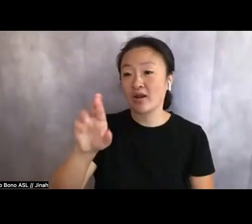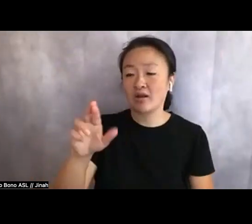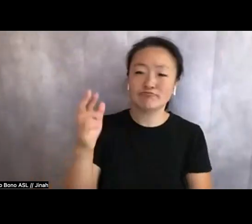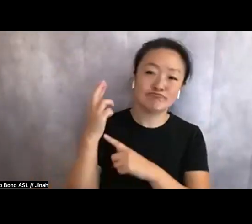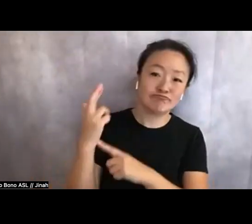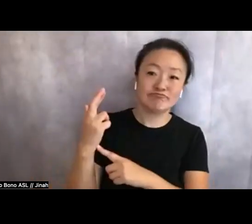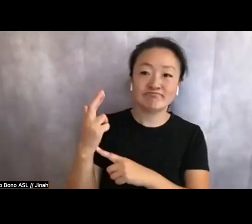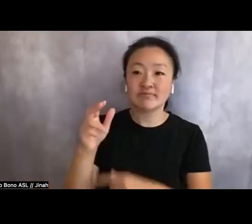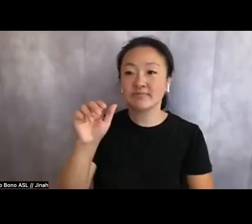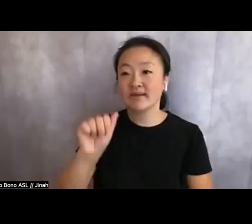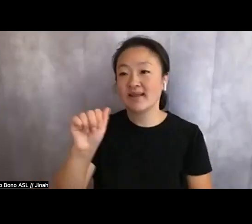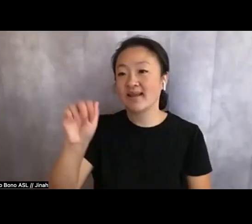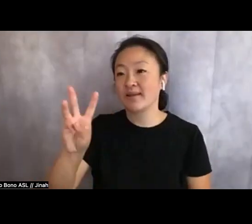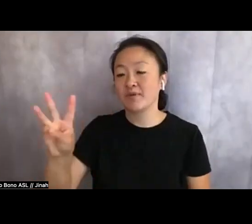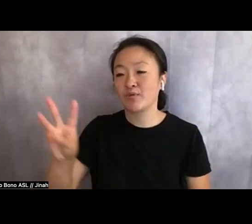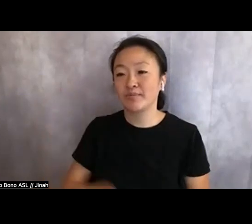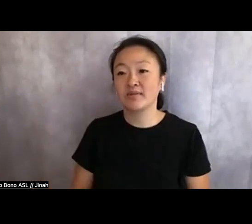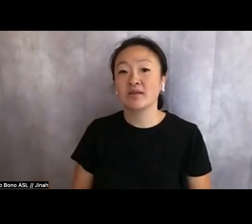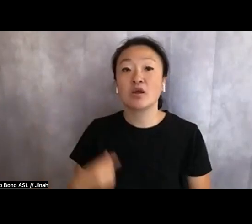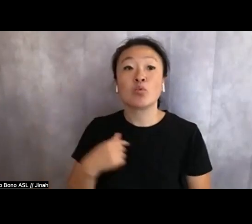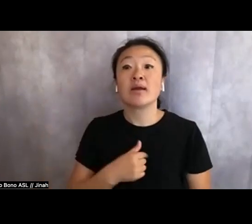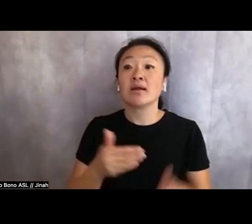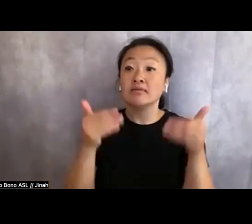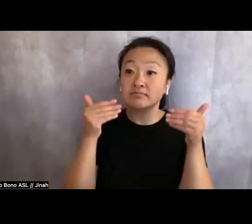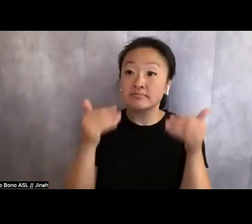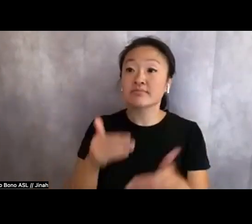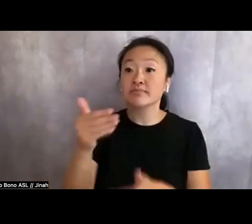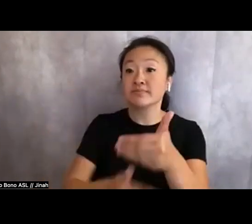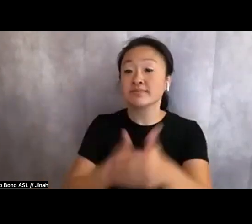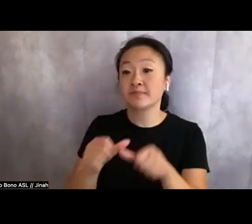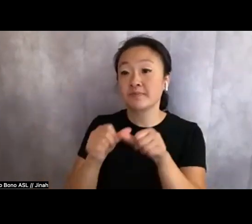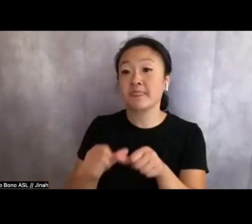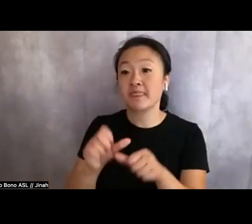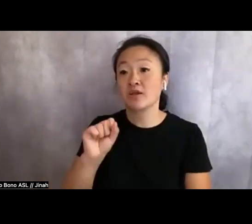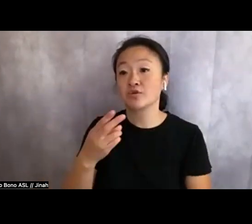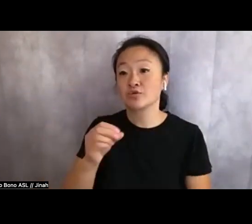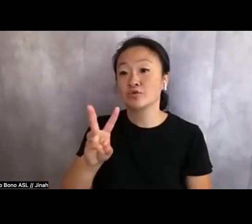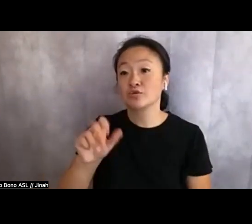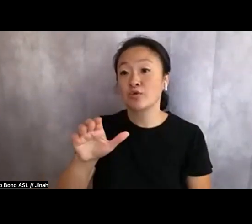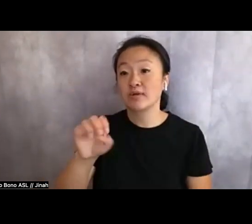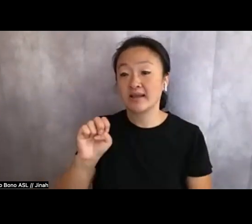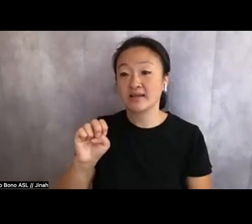as we are resuming our showcase and open mic series Mouth to Mouth later this year,